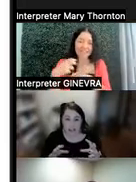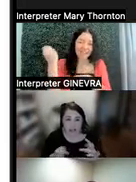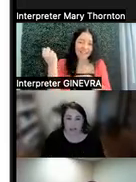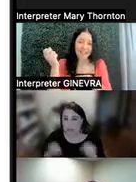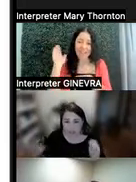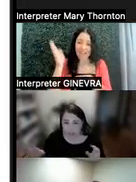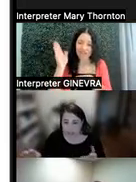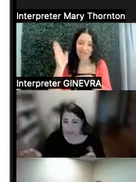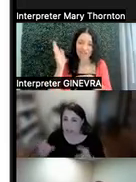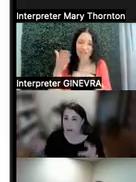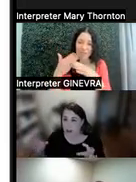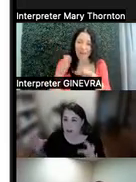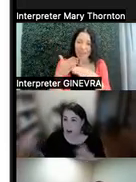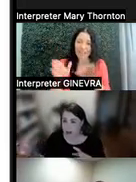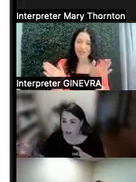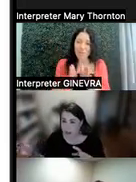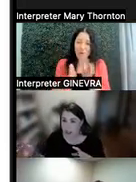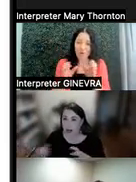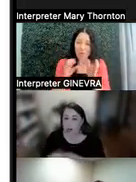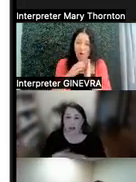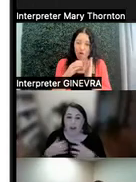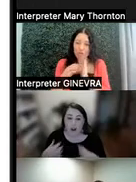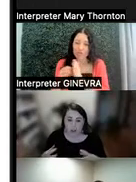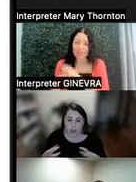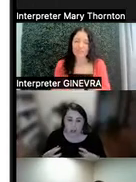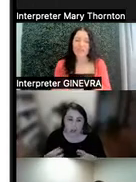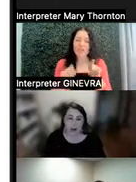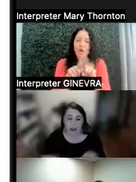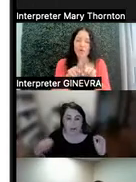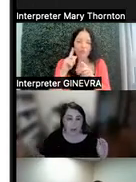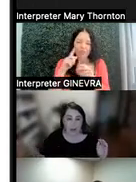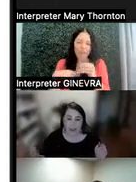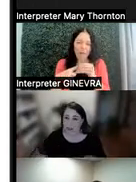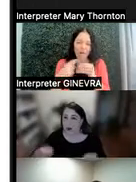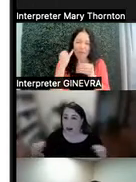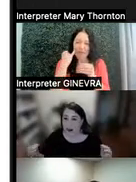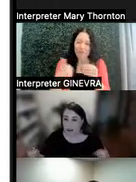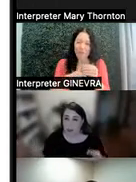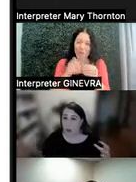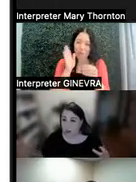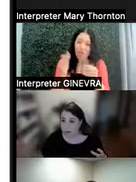and we can break it into smaller parts. We can also think about if we're going to offer more modes